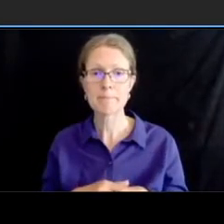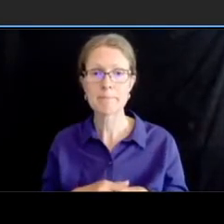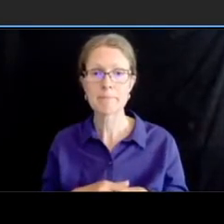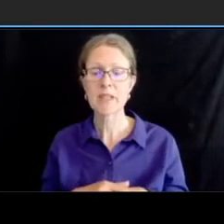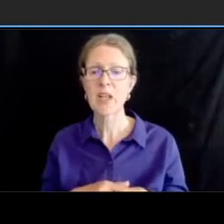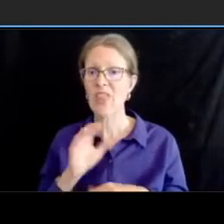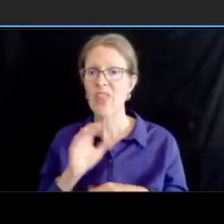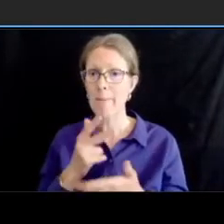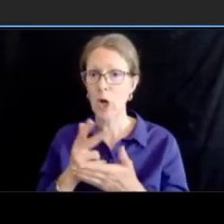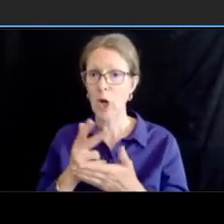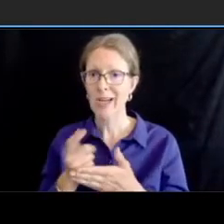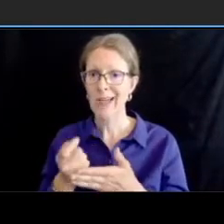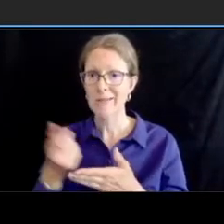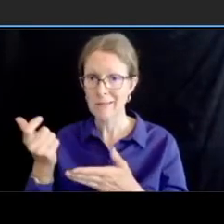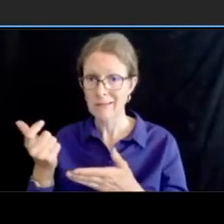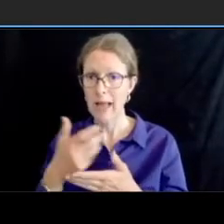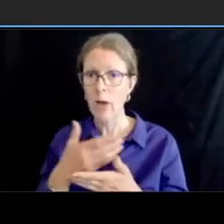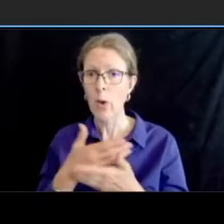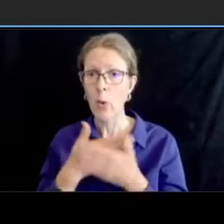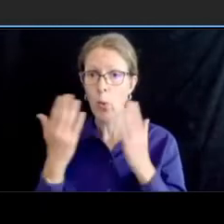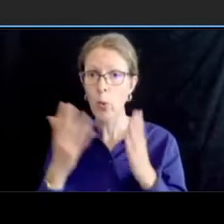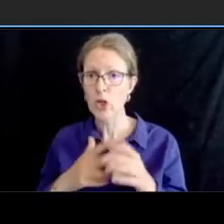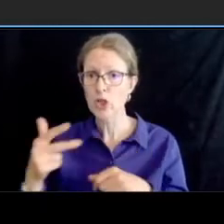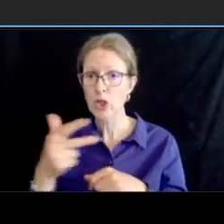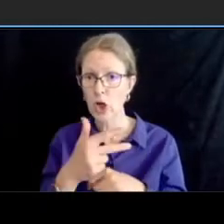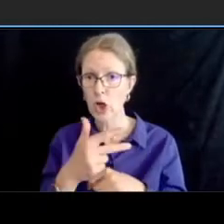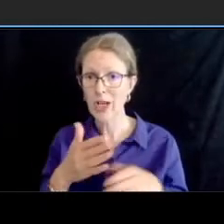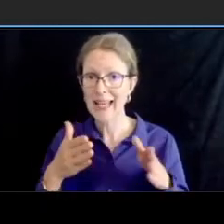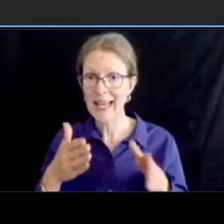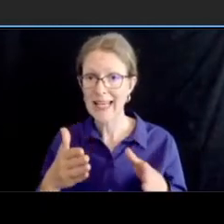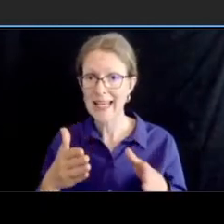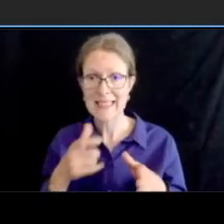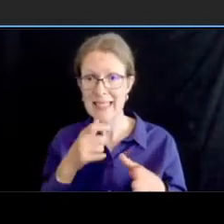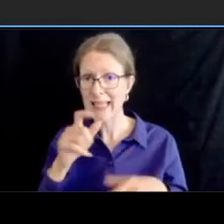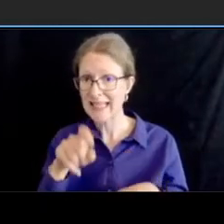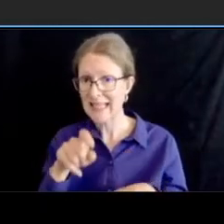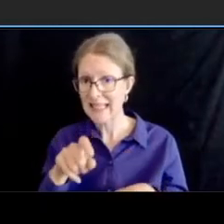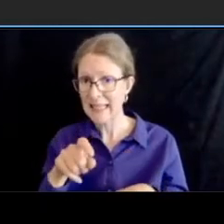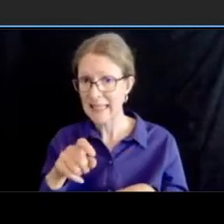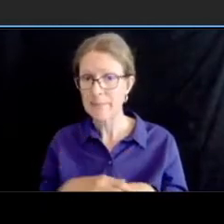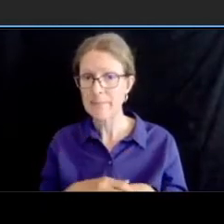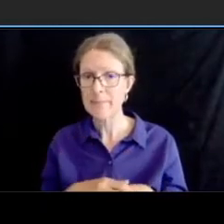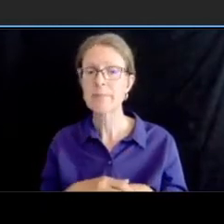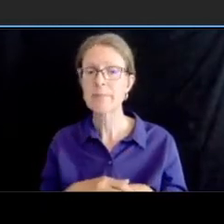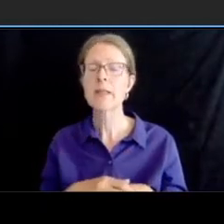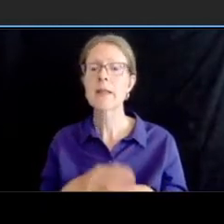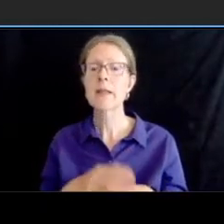of this segment are able to carry the five foot wide bicycle lanes and the four foot wide buffers